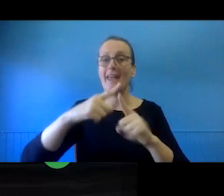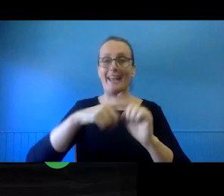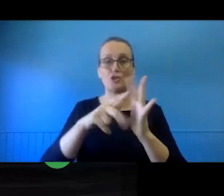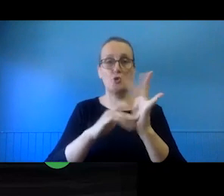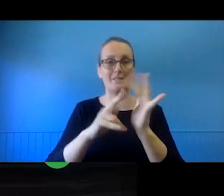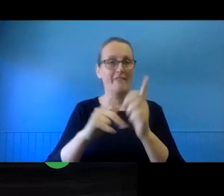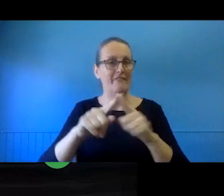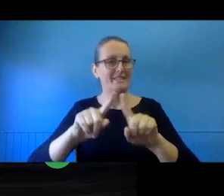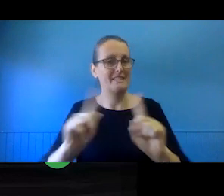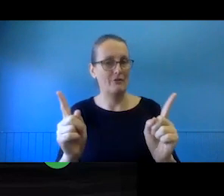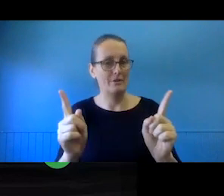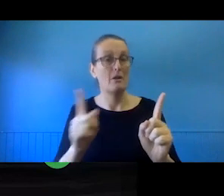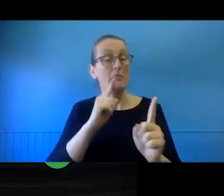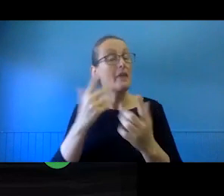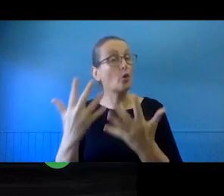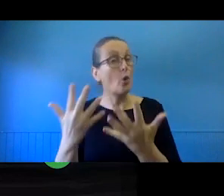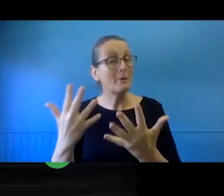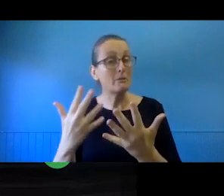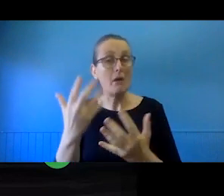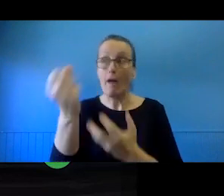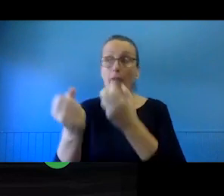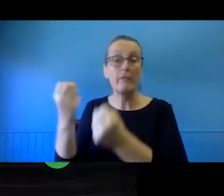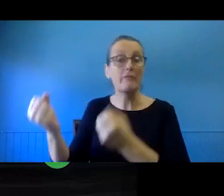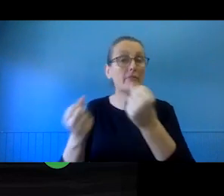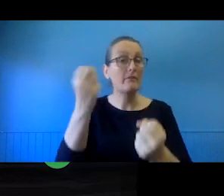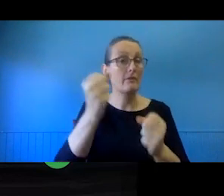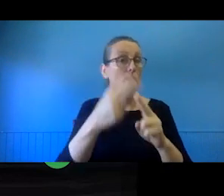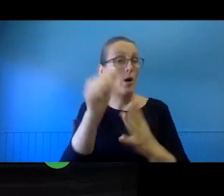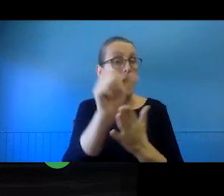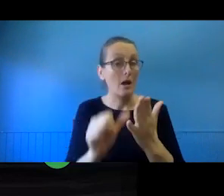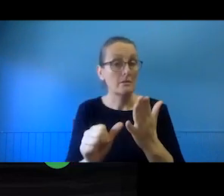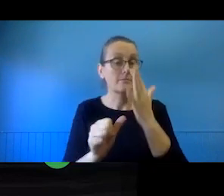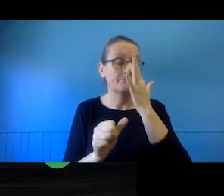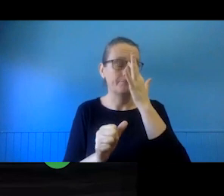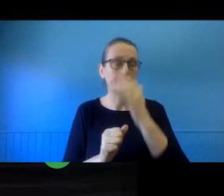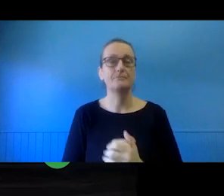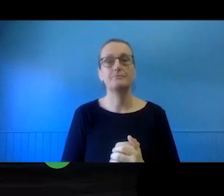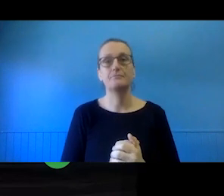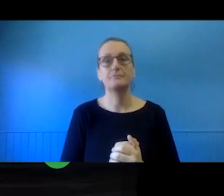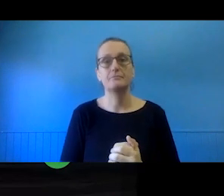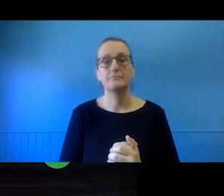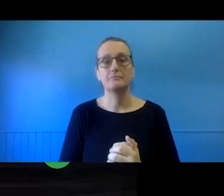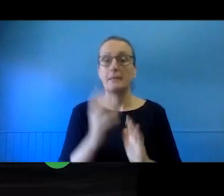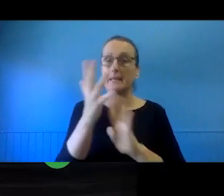Non-exclusive licences are common. We see them quite a lot in the arts. This is the situation where you grant someone a